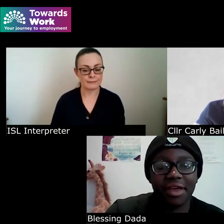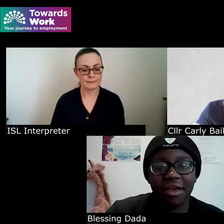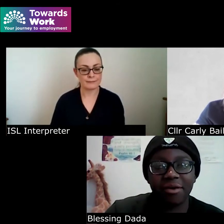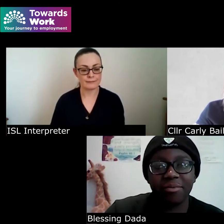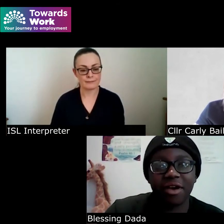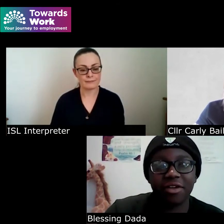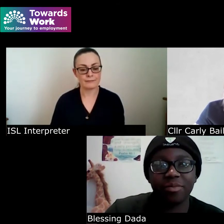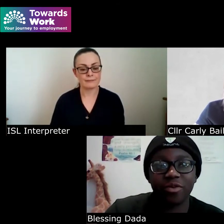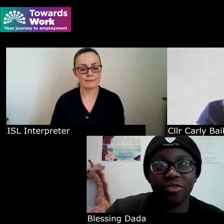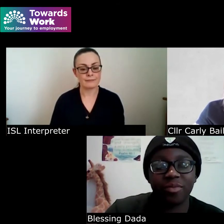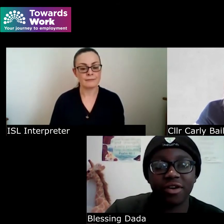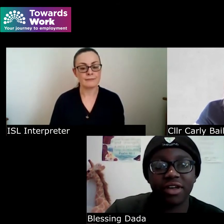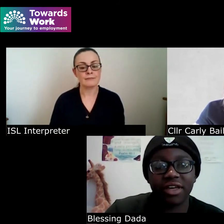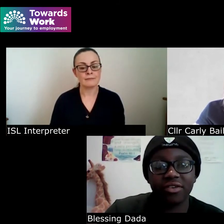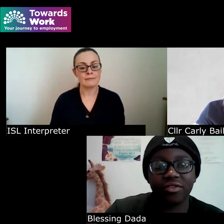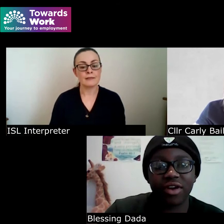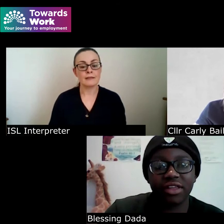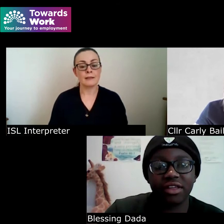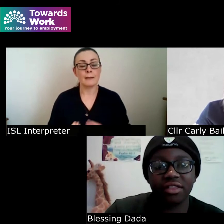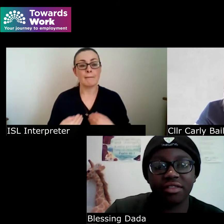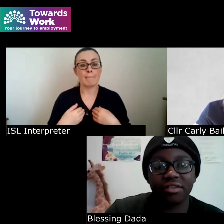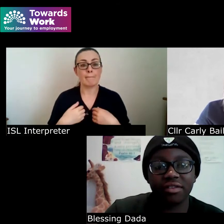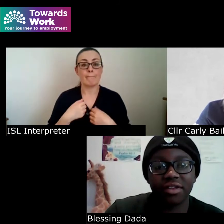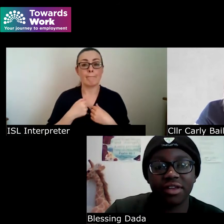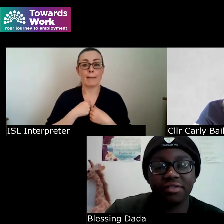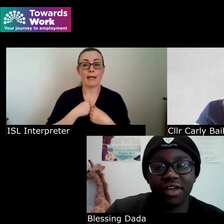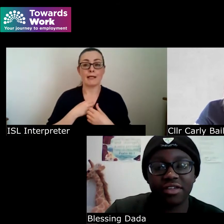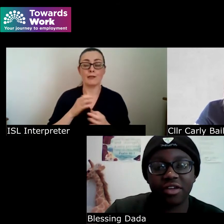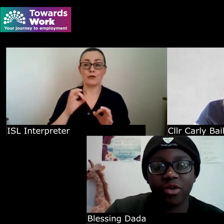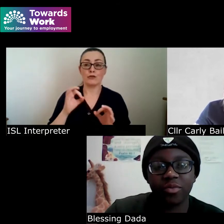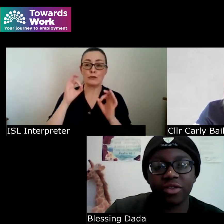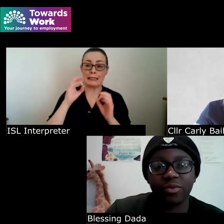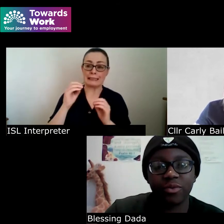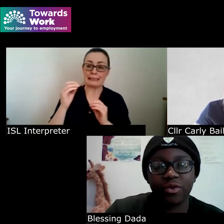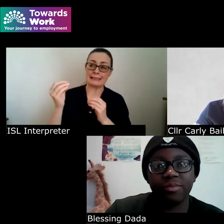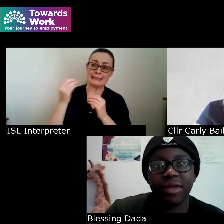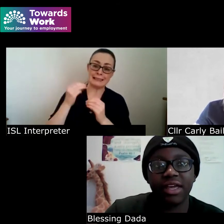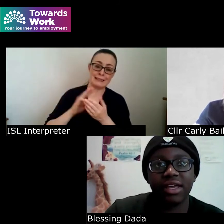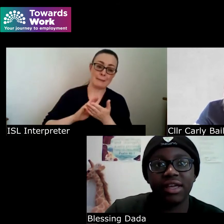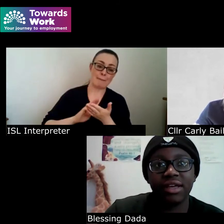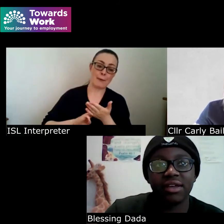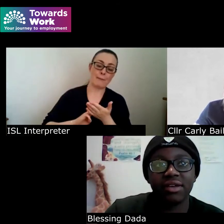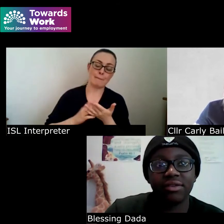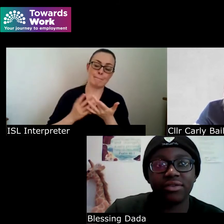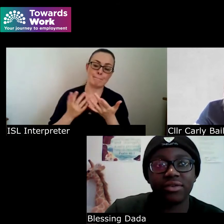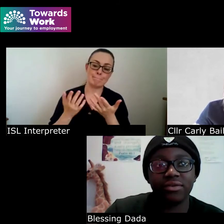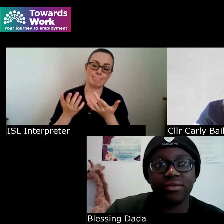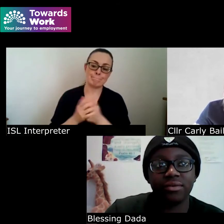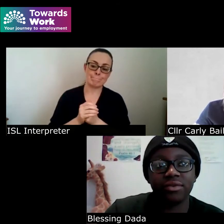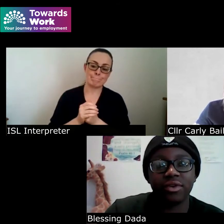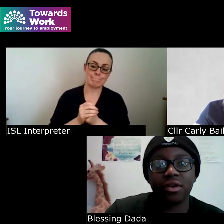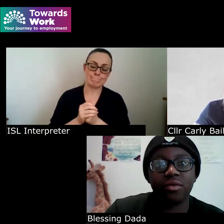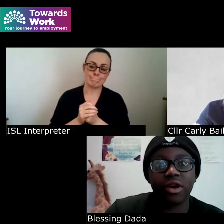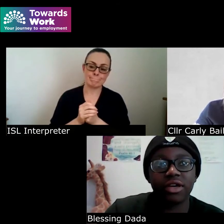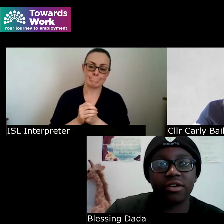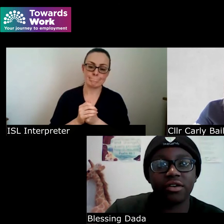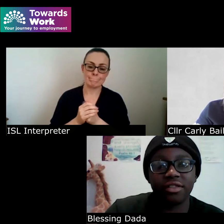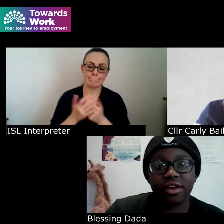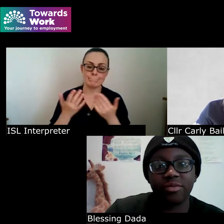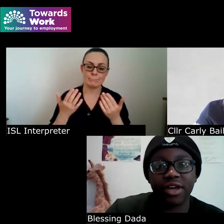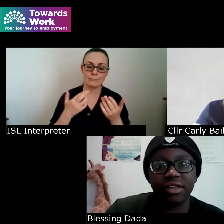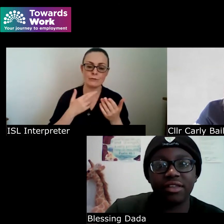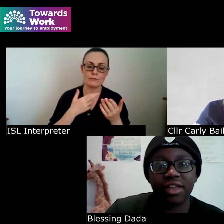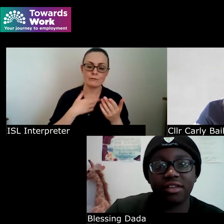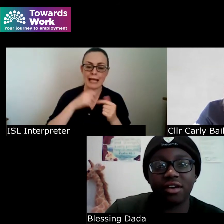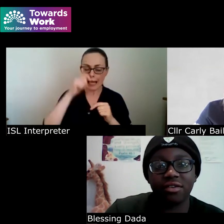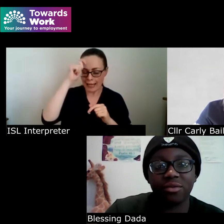um i suppose my greatest teaching moment would be to go where you're celebrated and not where